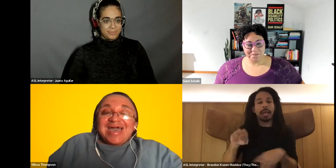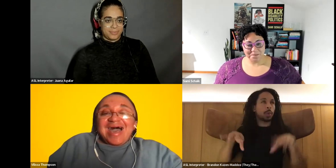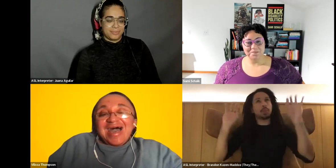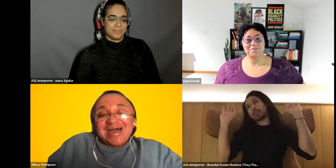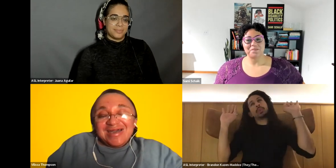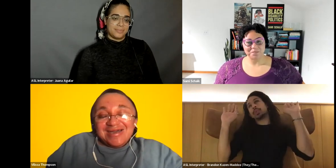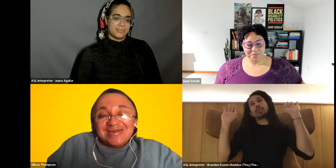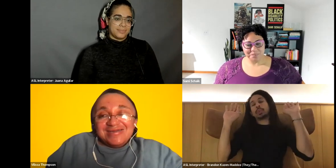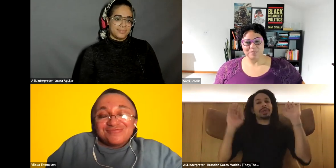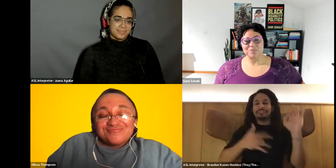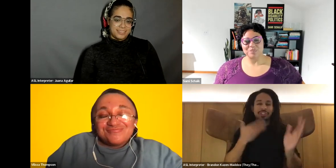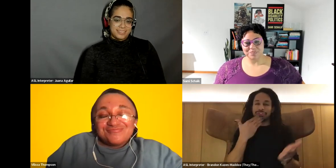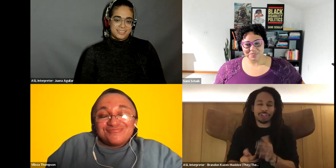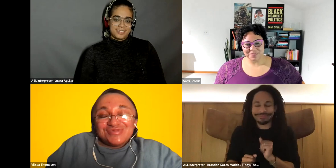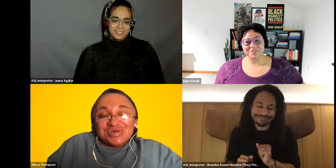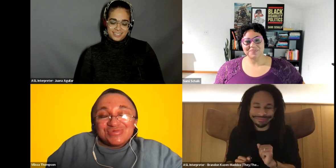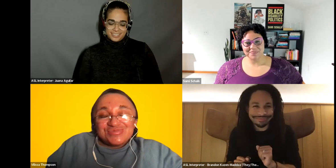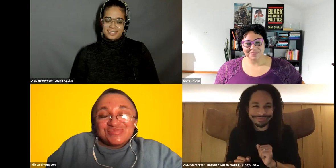Vilissa Thompson: I you know.